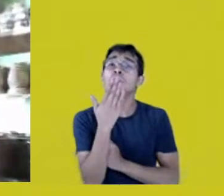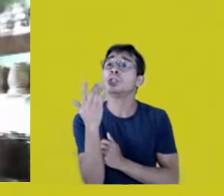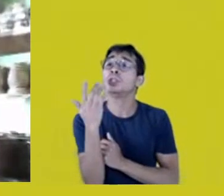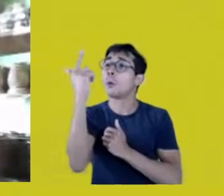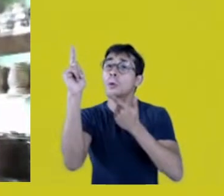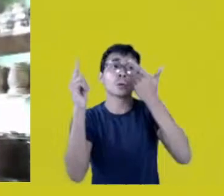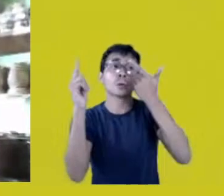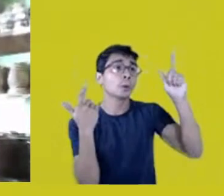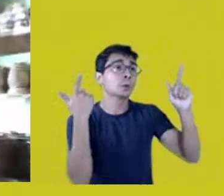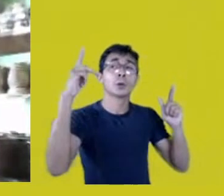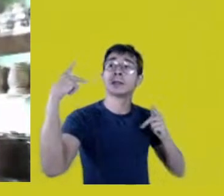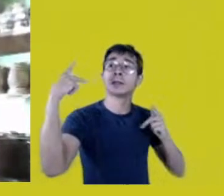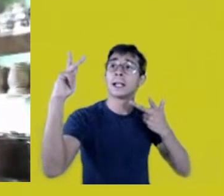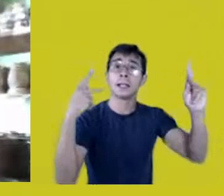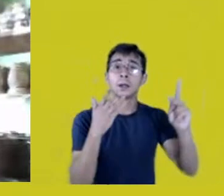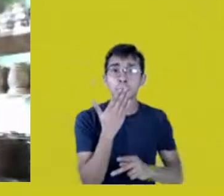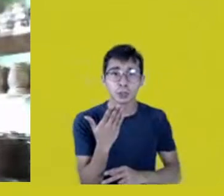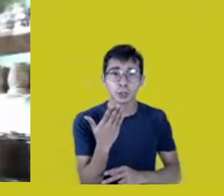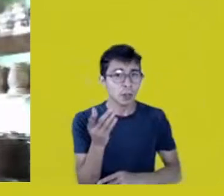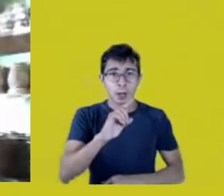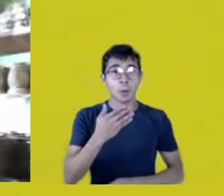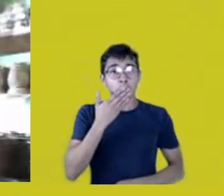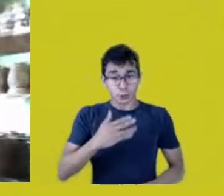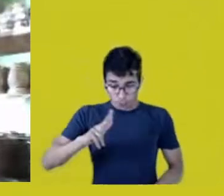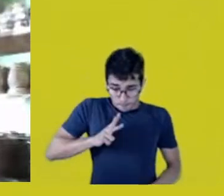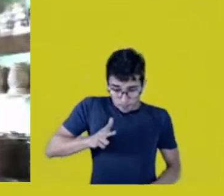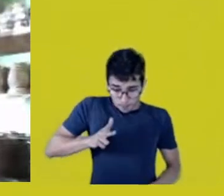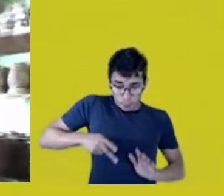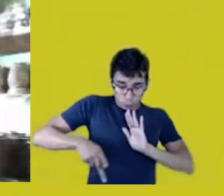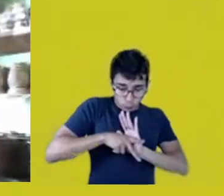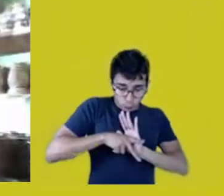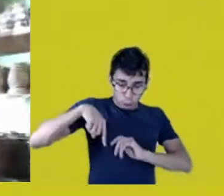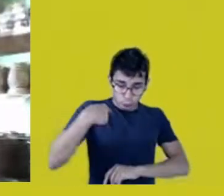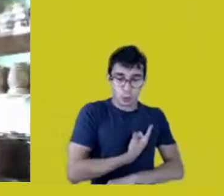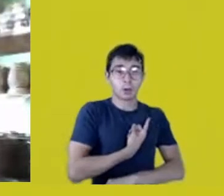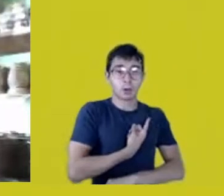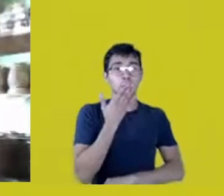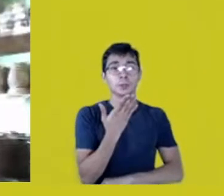We’re just claiming what’s already ours.